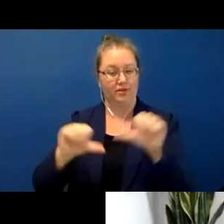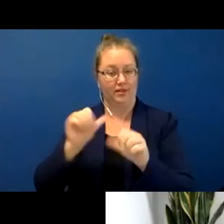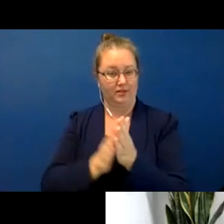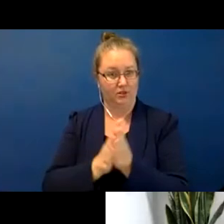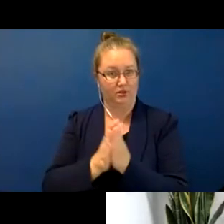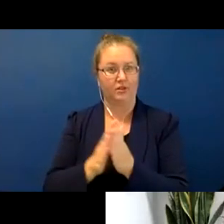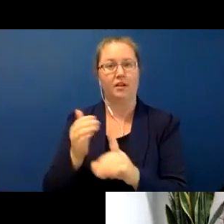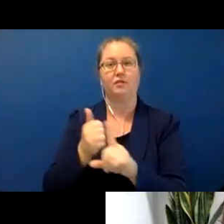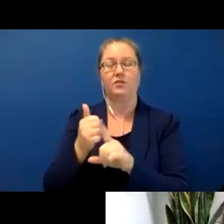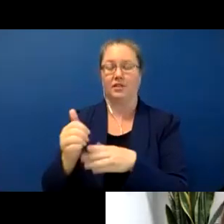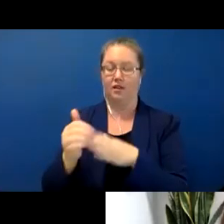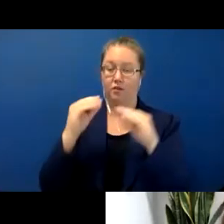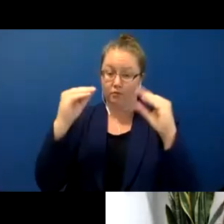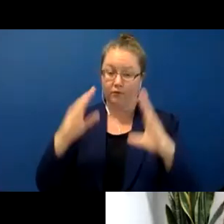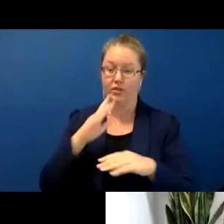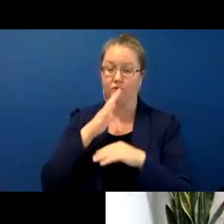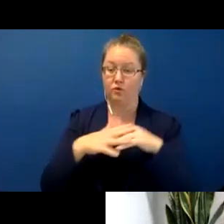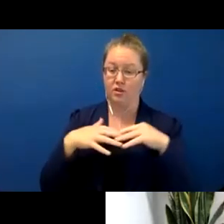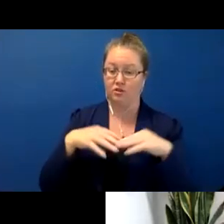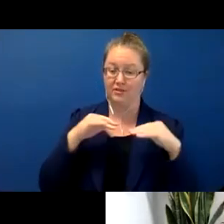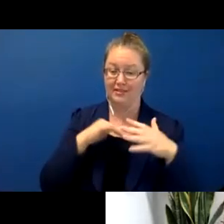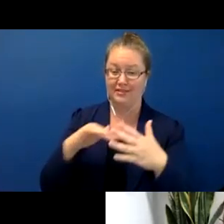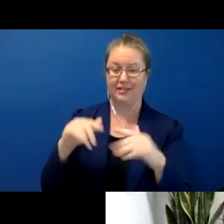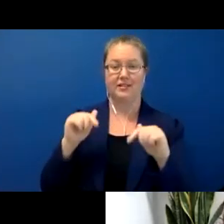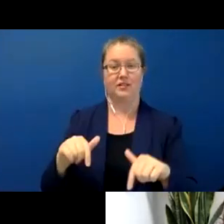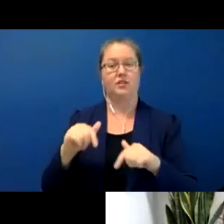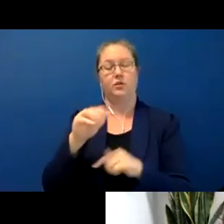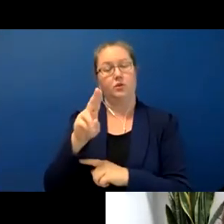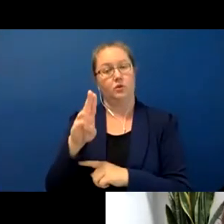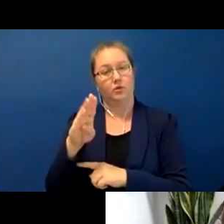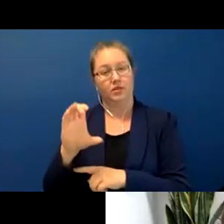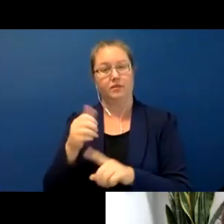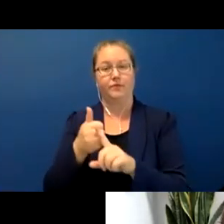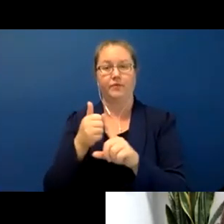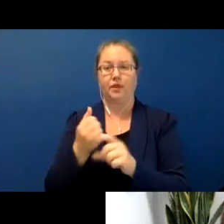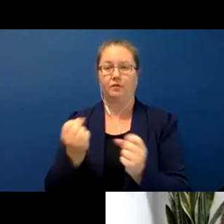studies and anthropology at UBC. She specializes in the multimodal documentation and description